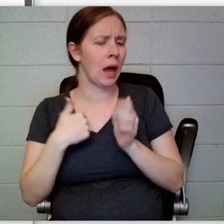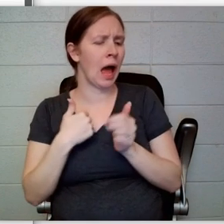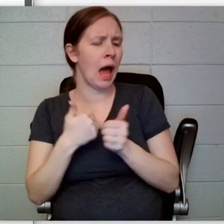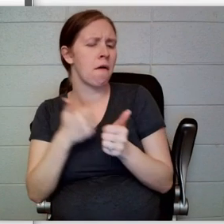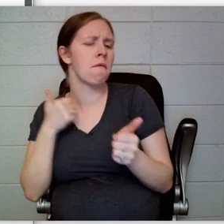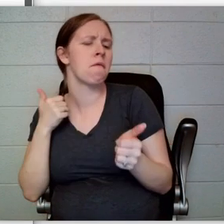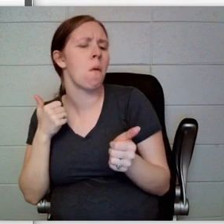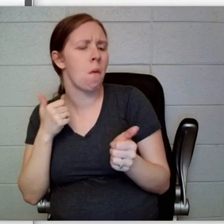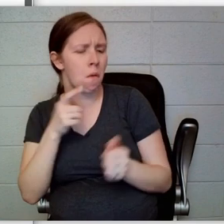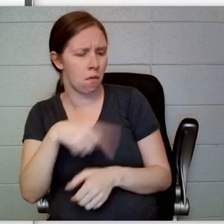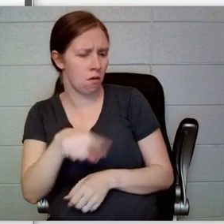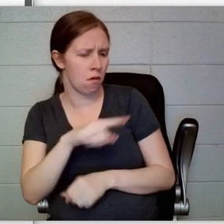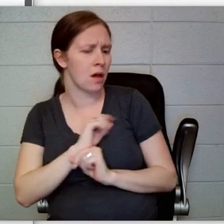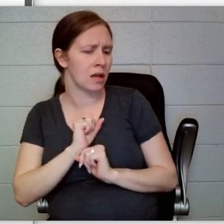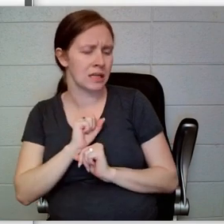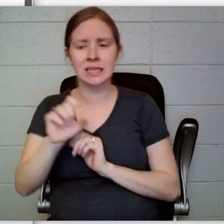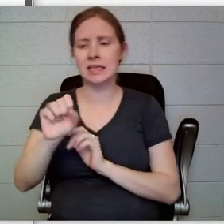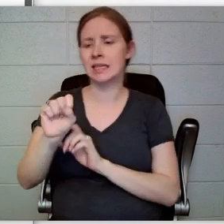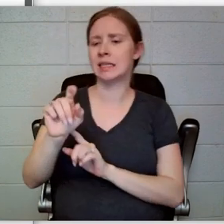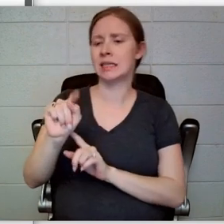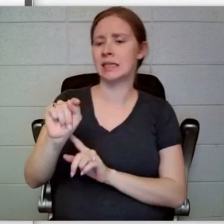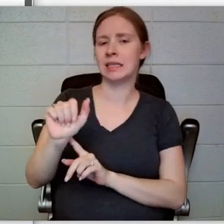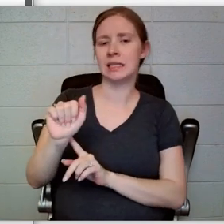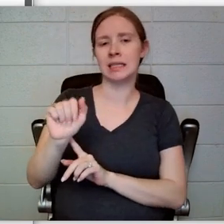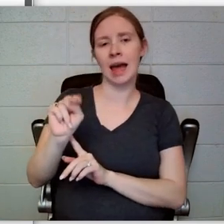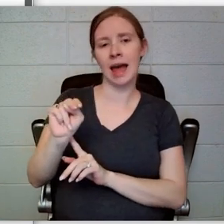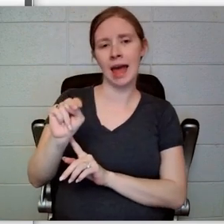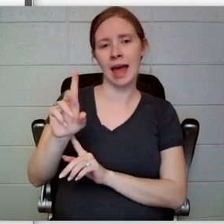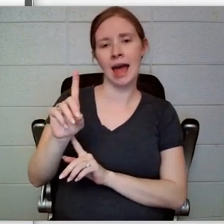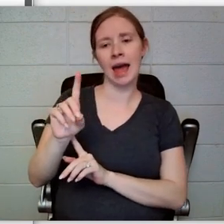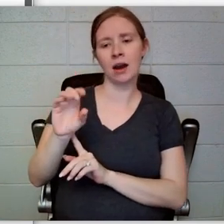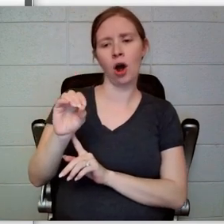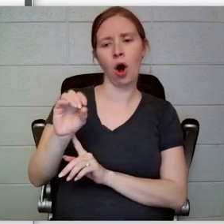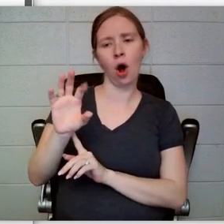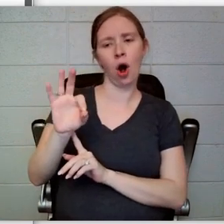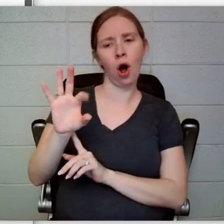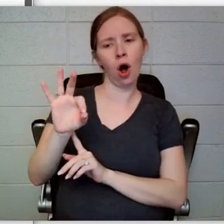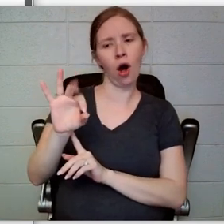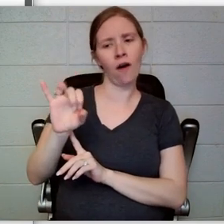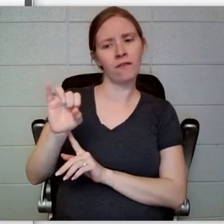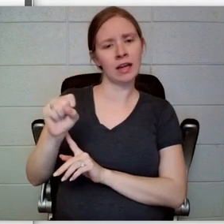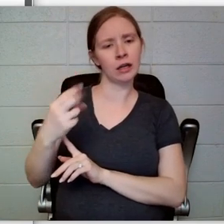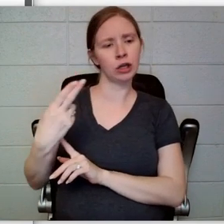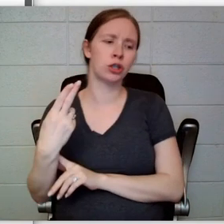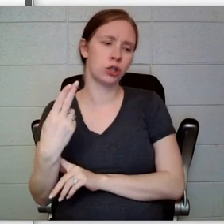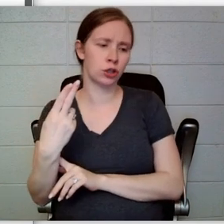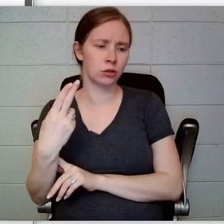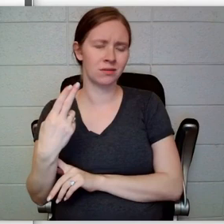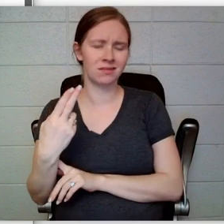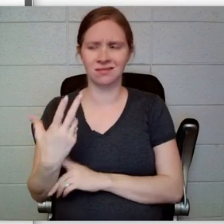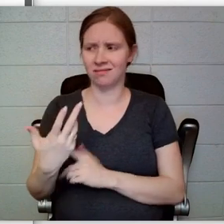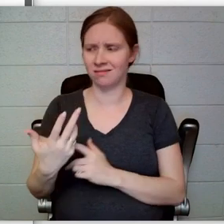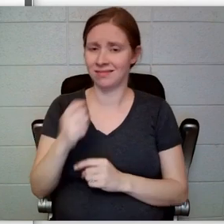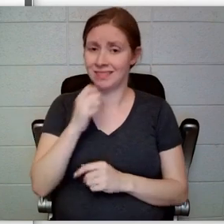The word “standoffish” is a wonderful one, but it does not describe Count Olaf’s behavior toward the